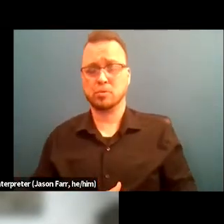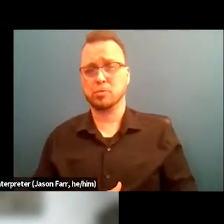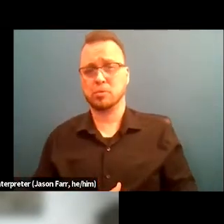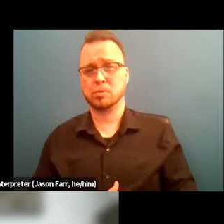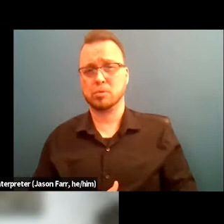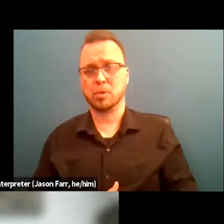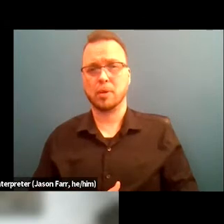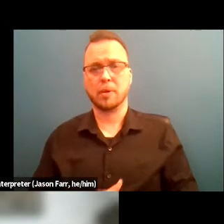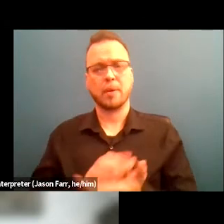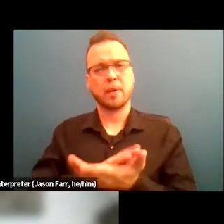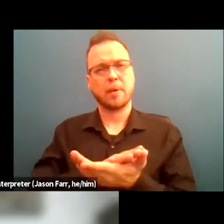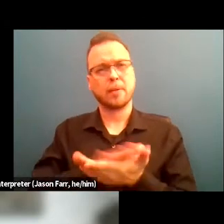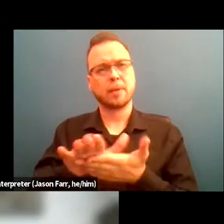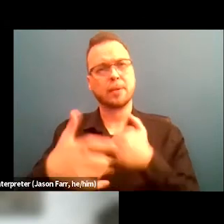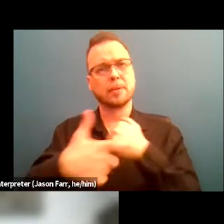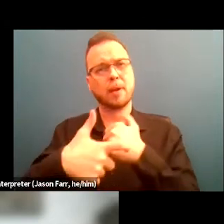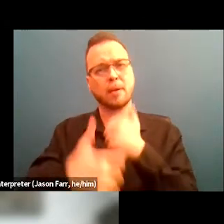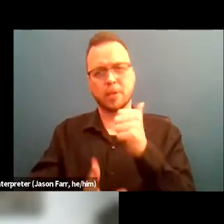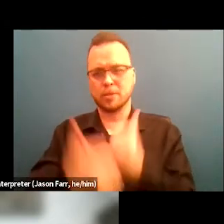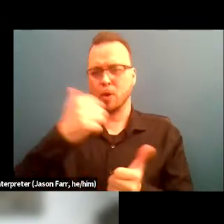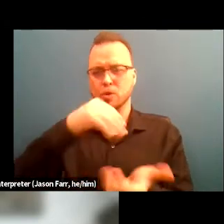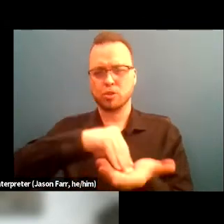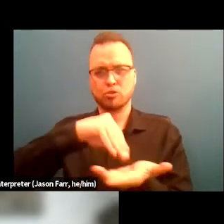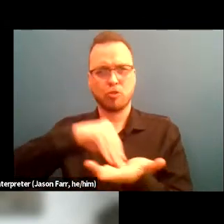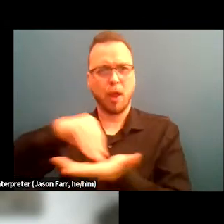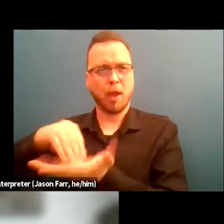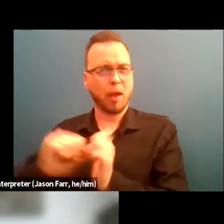The clean time is mainly tracked through, you know, mostly UAs,